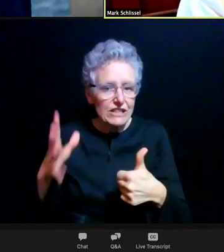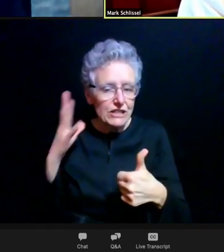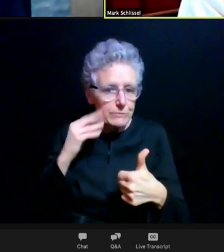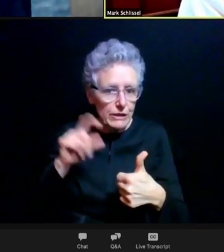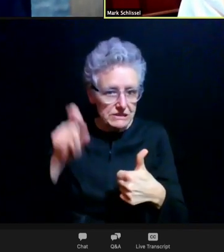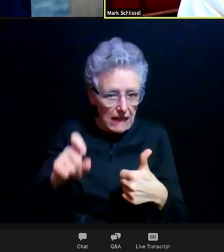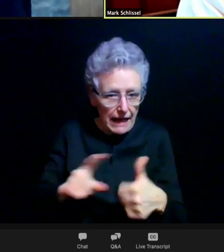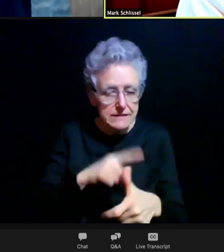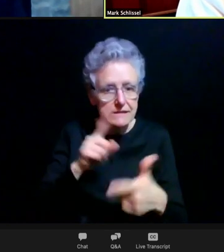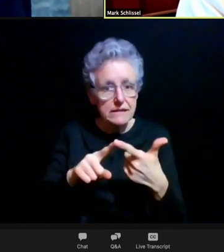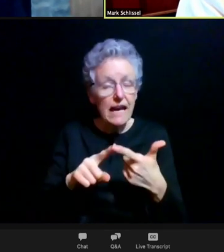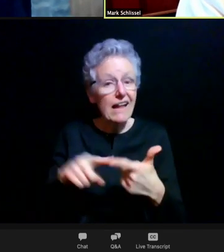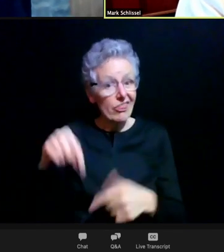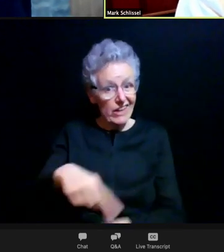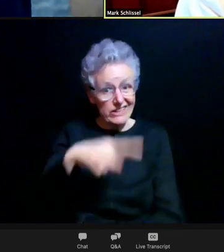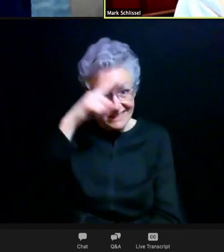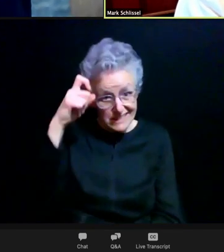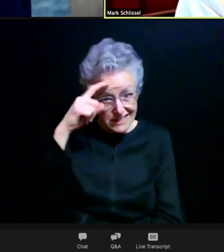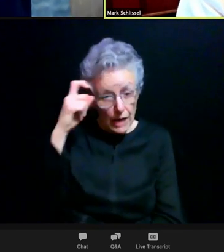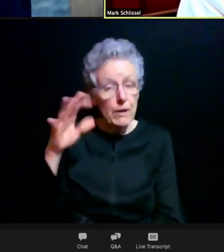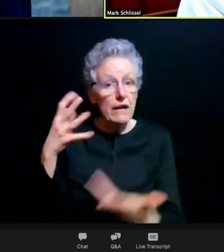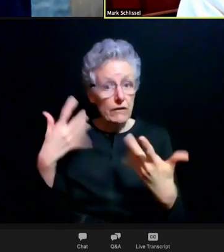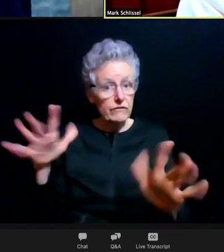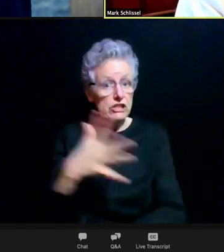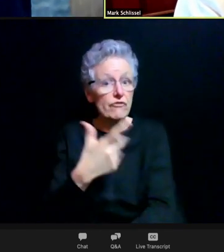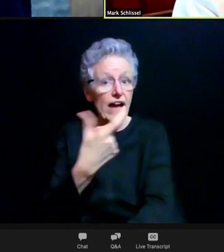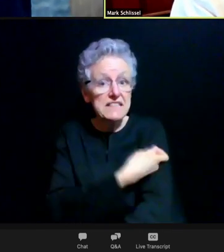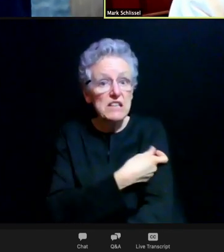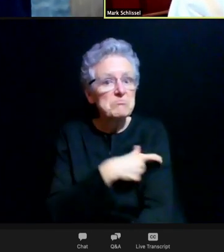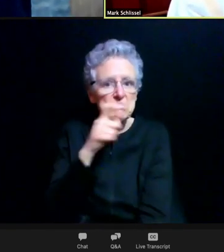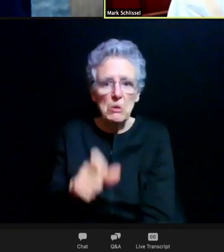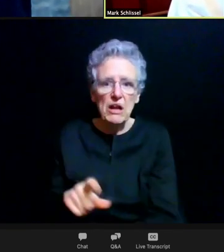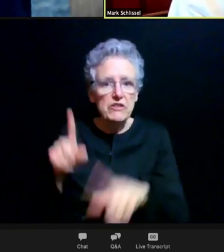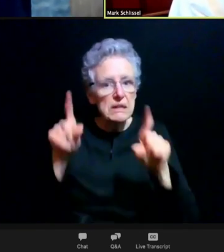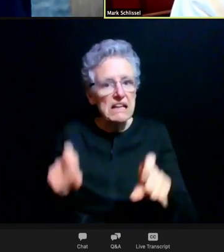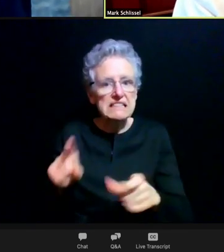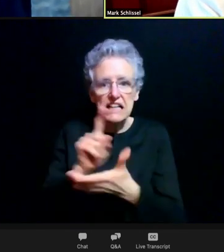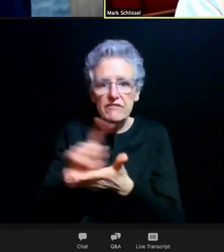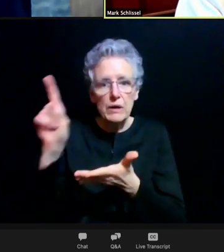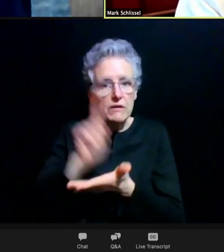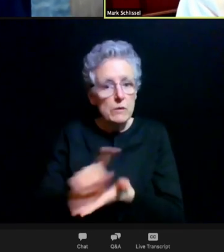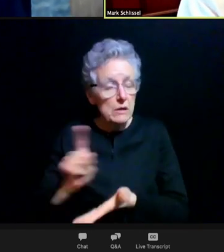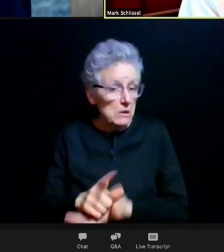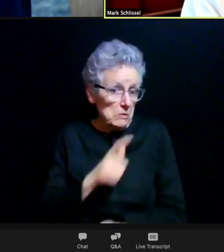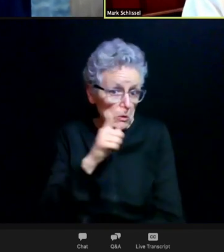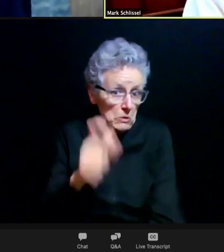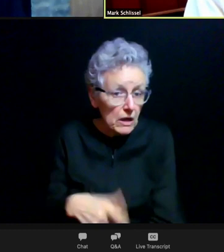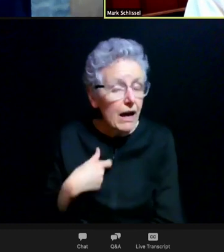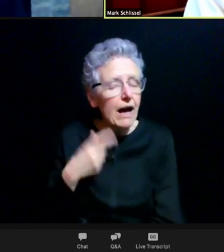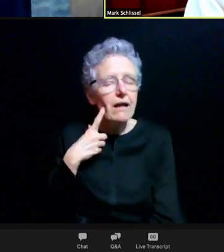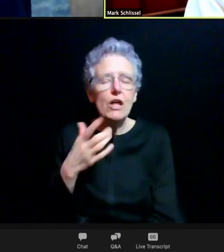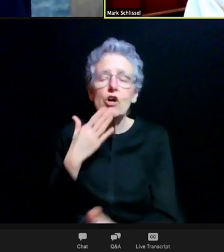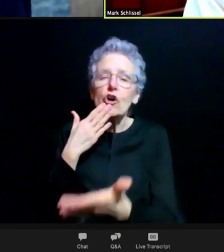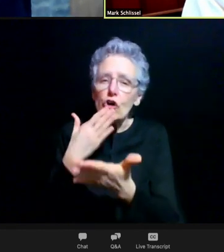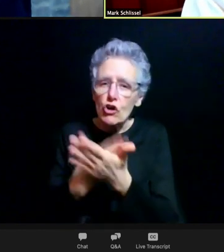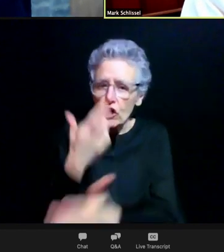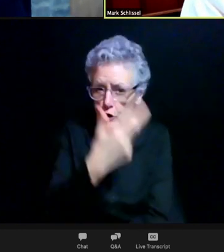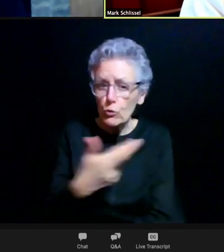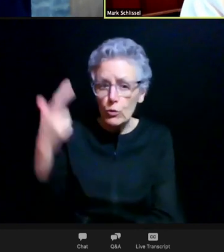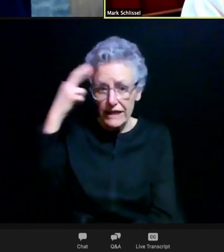when if you've been vaccinated, you don't have to be tested every week anymore. So I think there'll be lots of good incentives to be vaccinated as well.